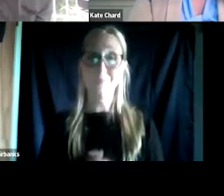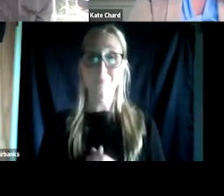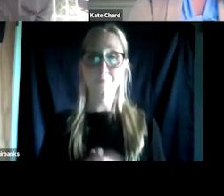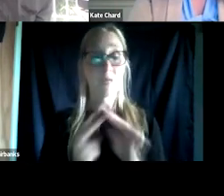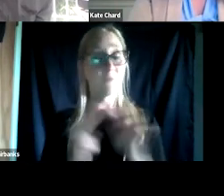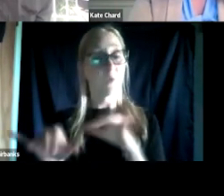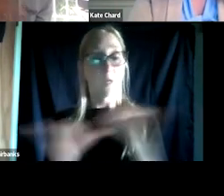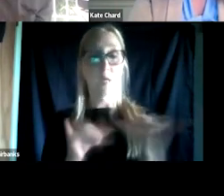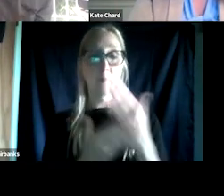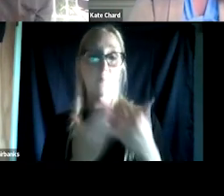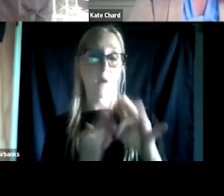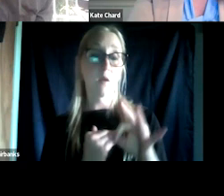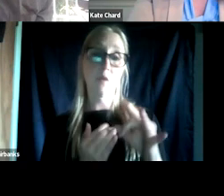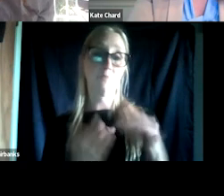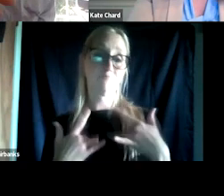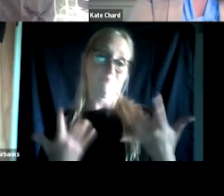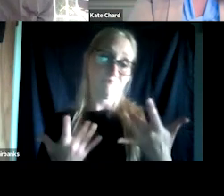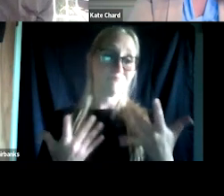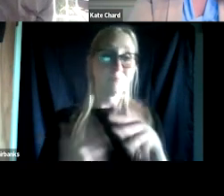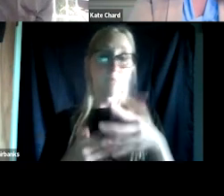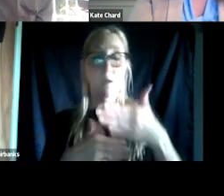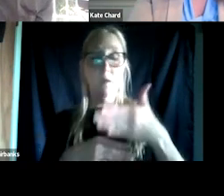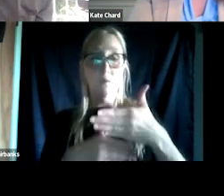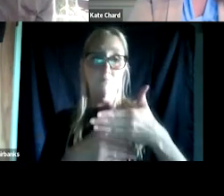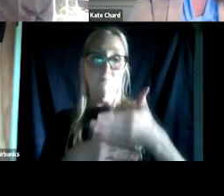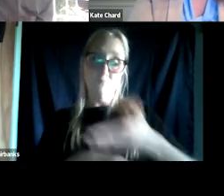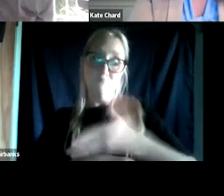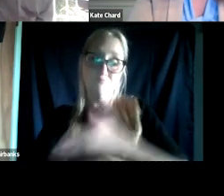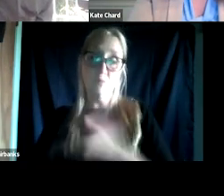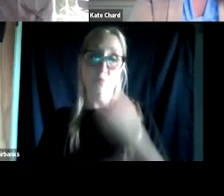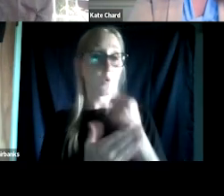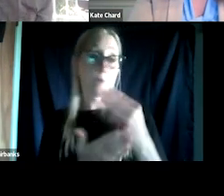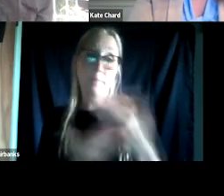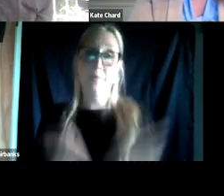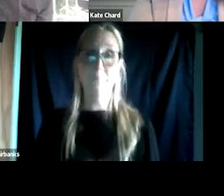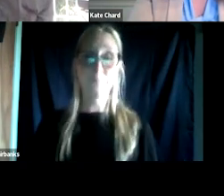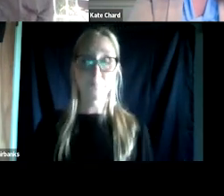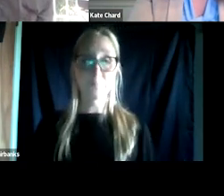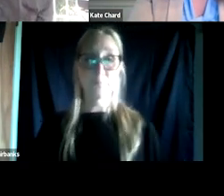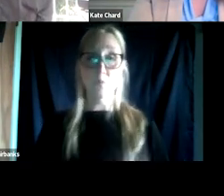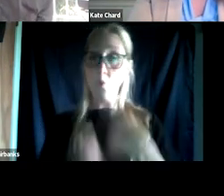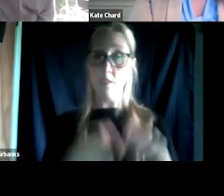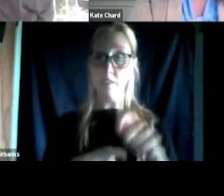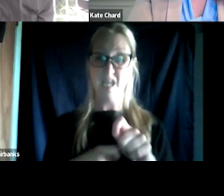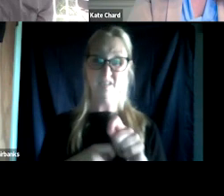of one's kind of progress through treatment. So instead of criminalizing it or punishing it, right?